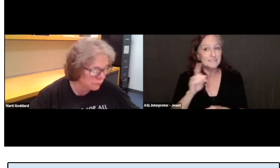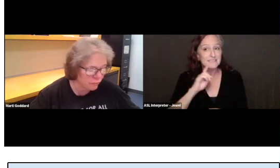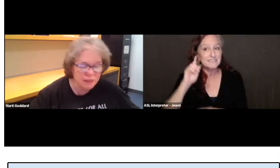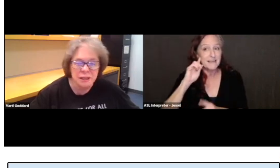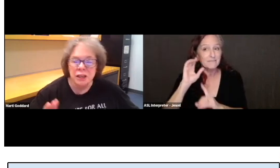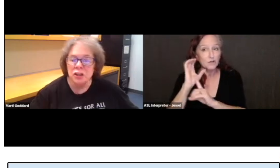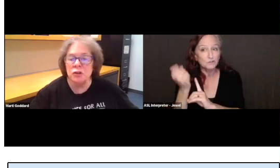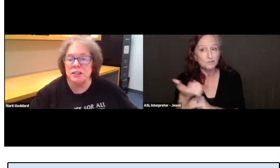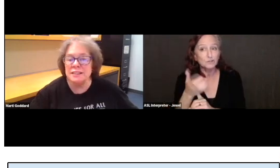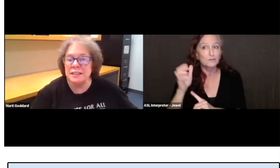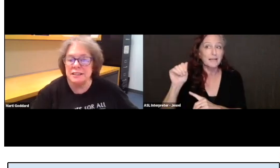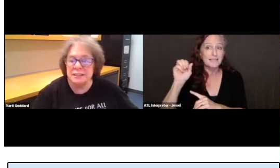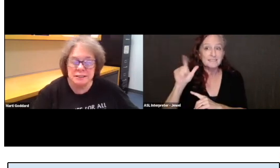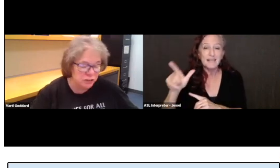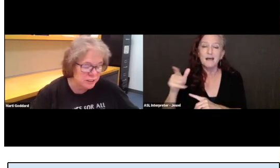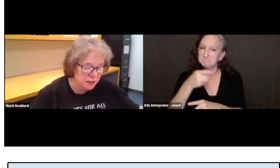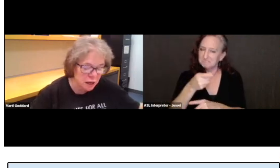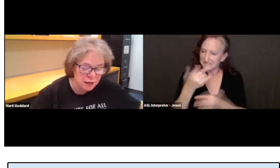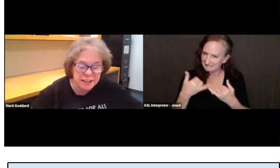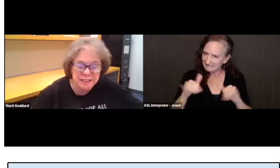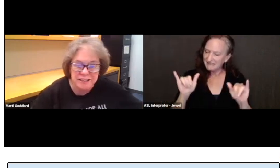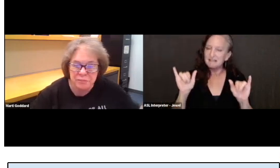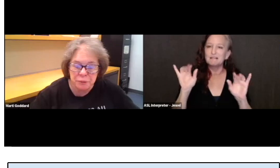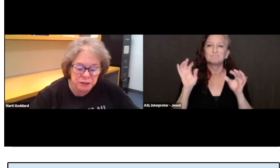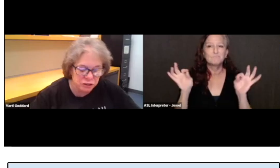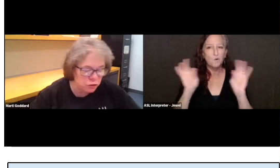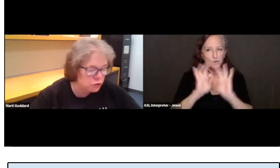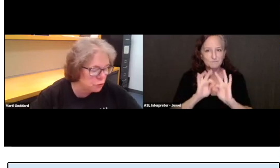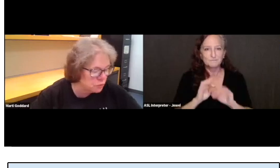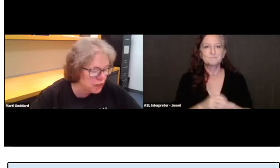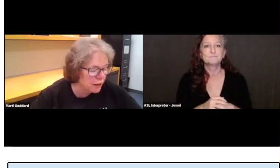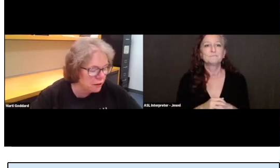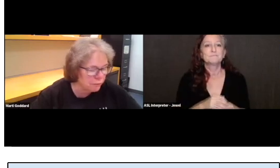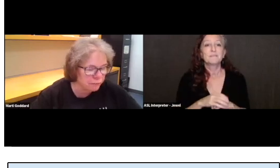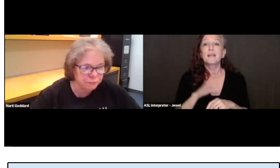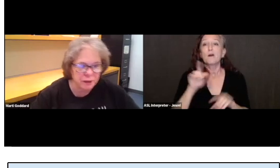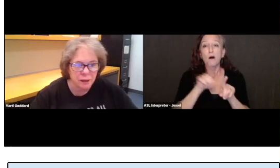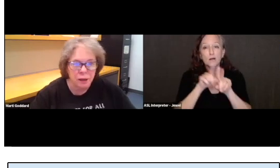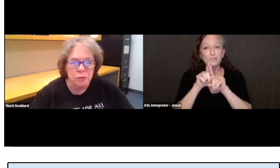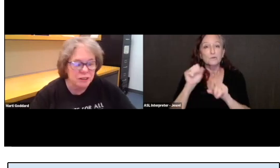You can see this series on the SFPL YouTube channel.